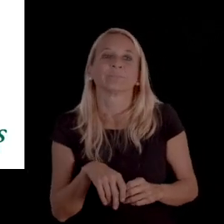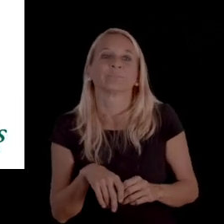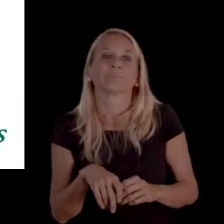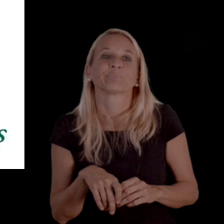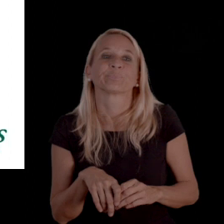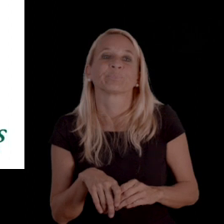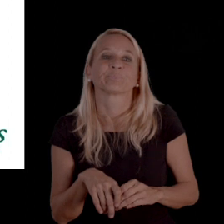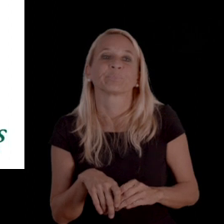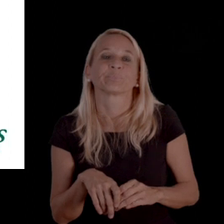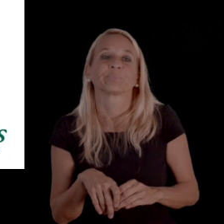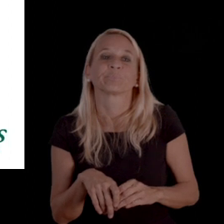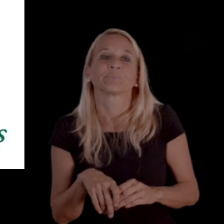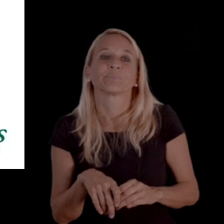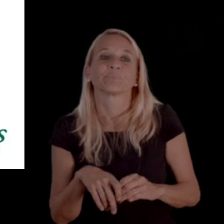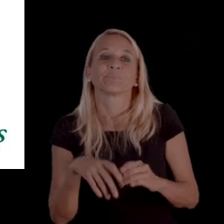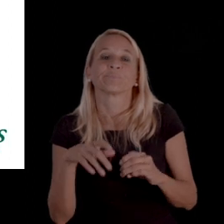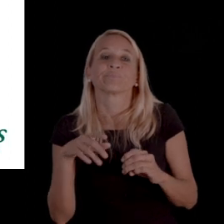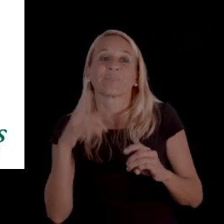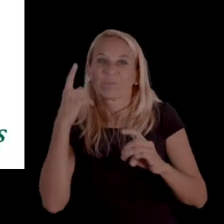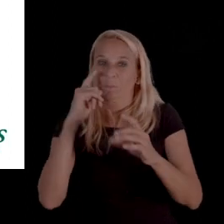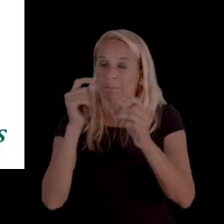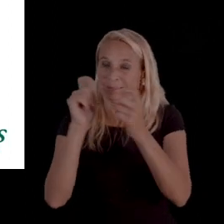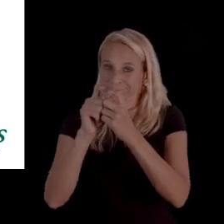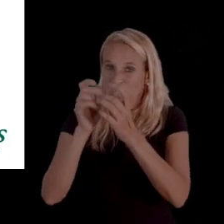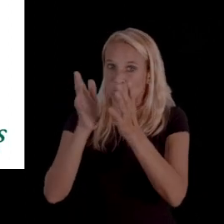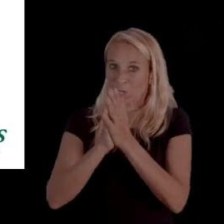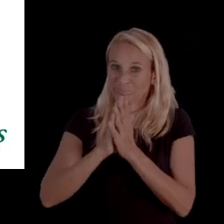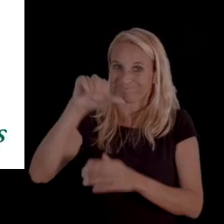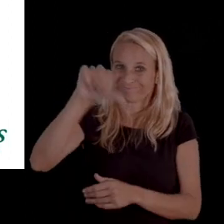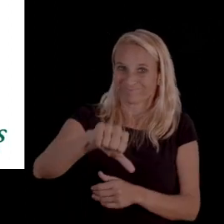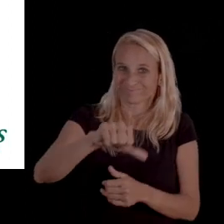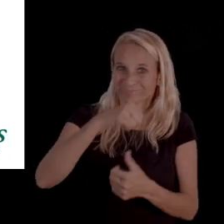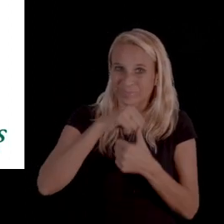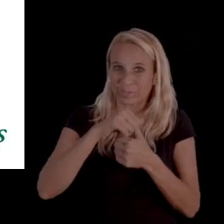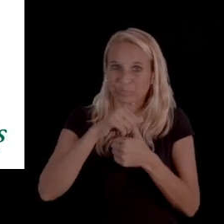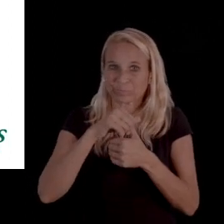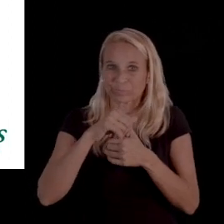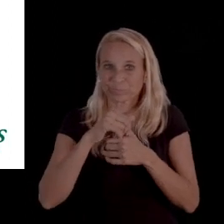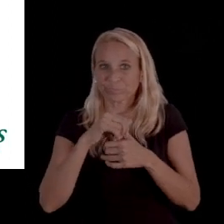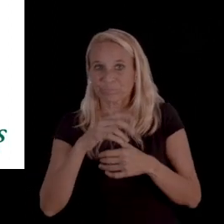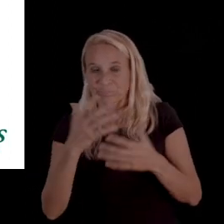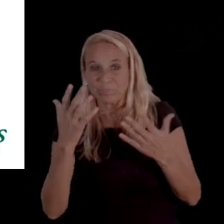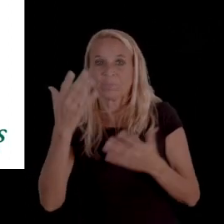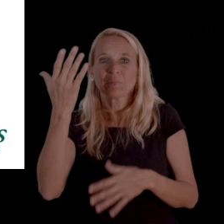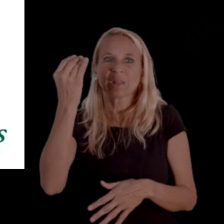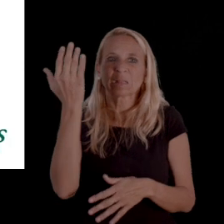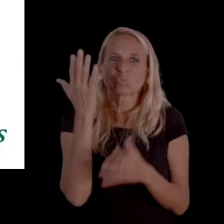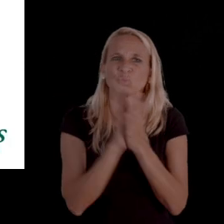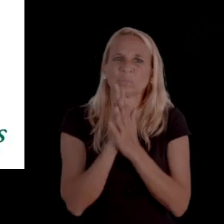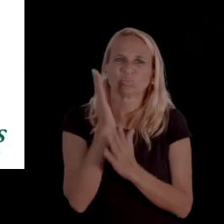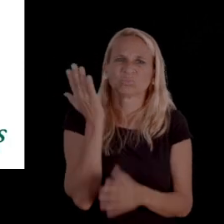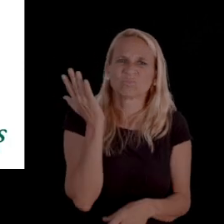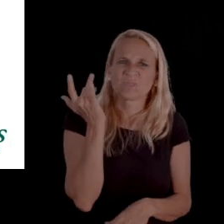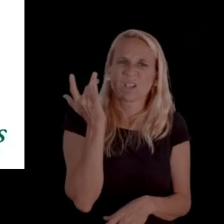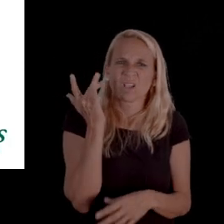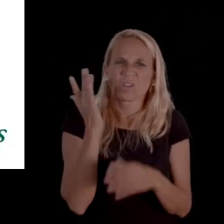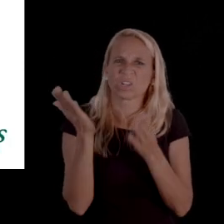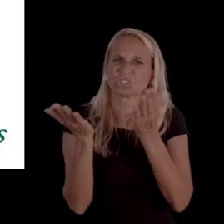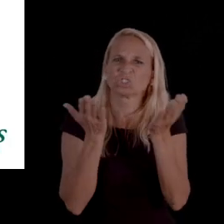for requesting the denial notice or excuse me, it's requesting why the service was requested,